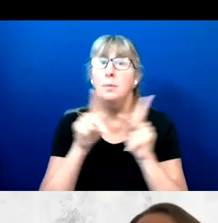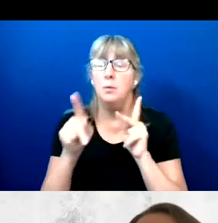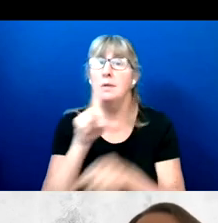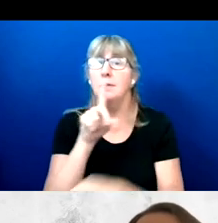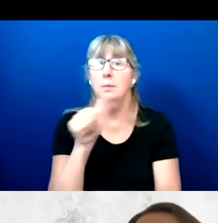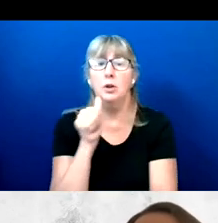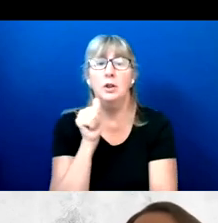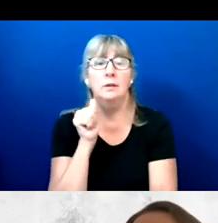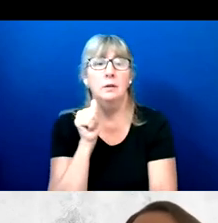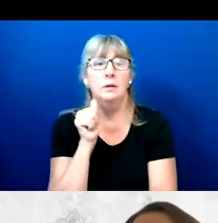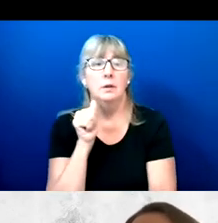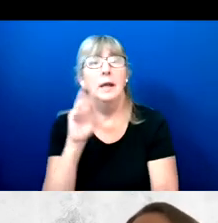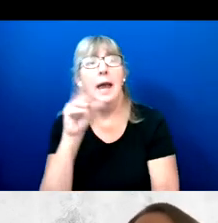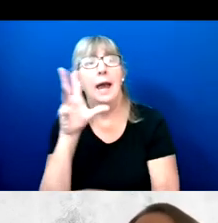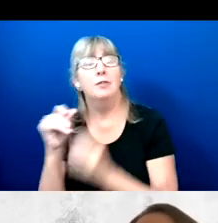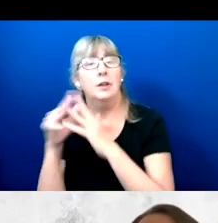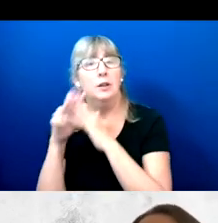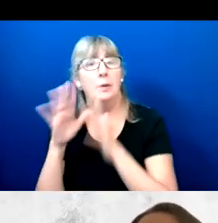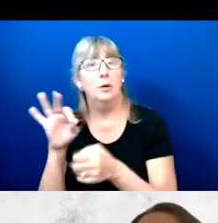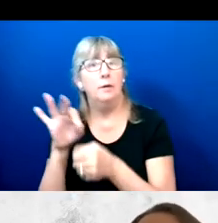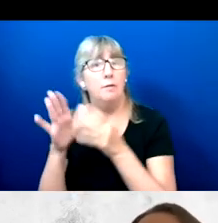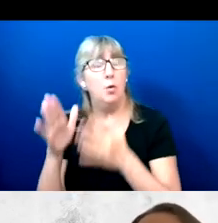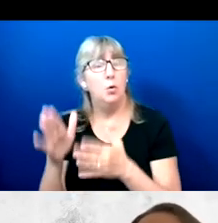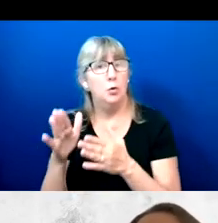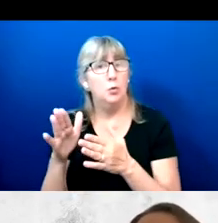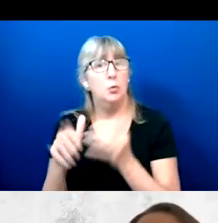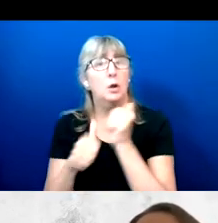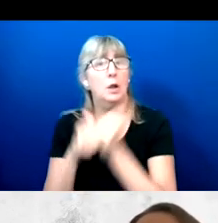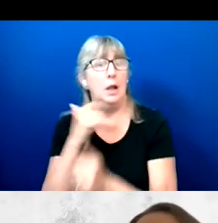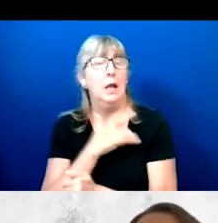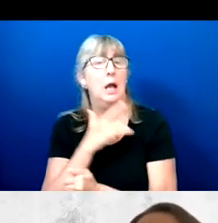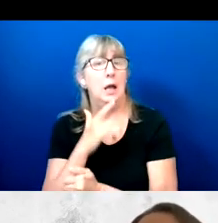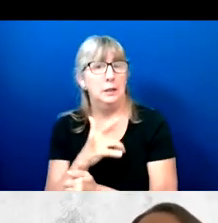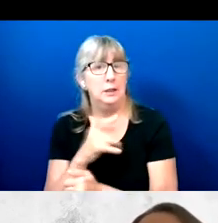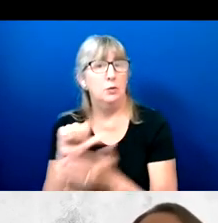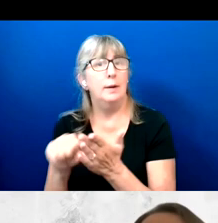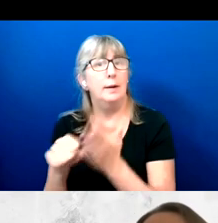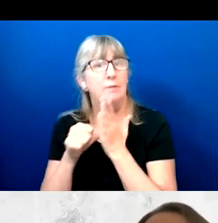African-American voters where are particularly likely to place an emphasis on these issues